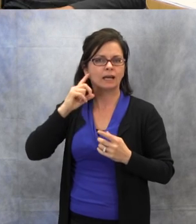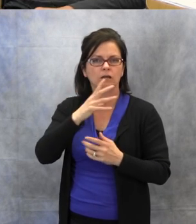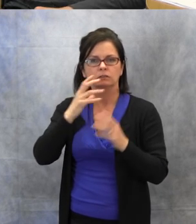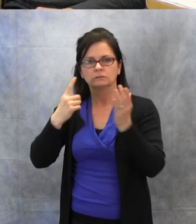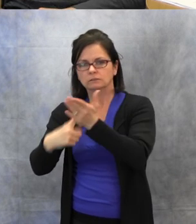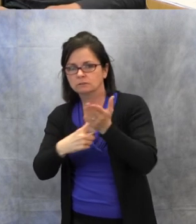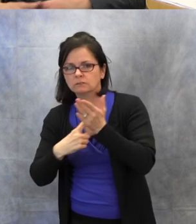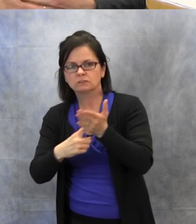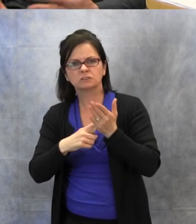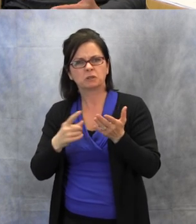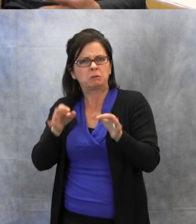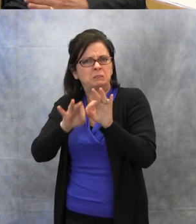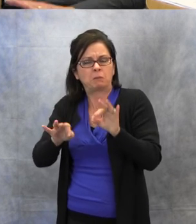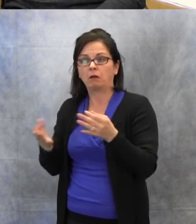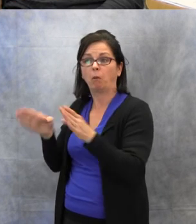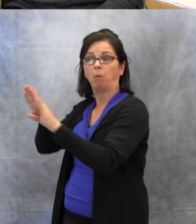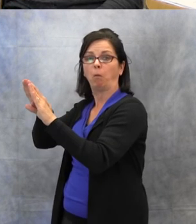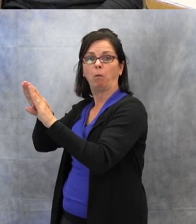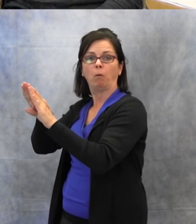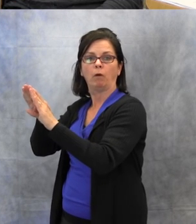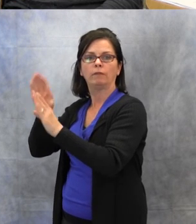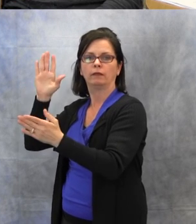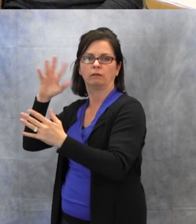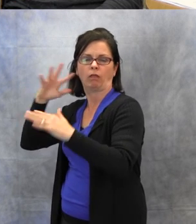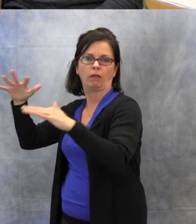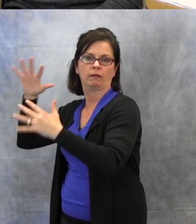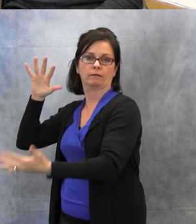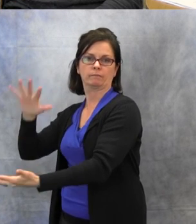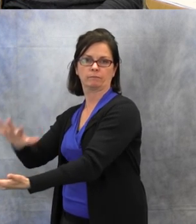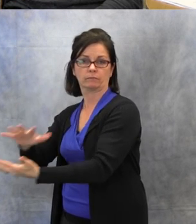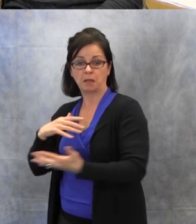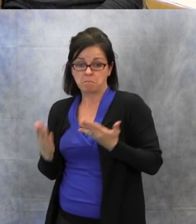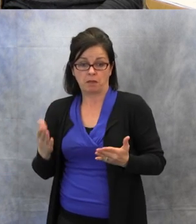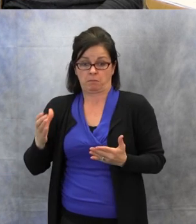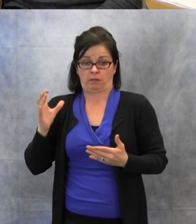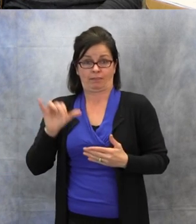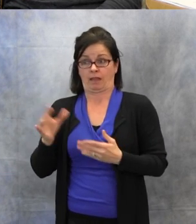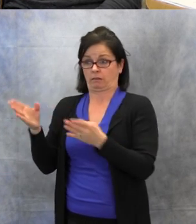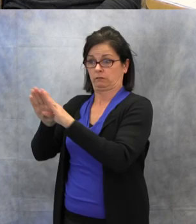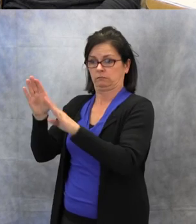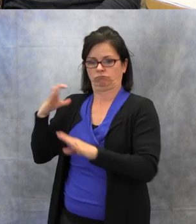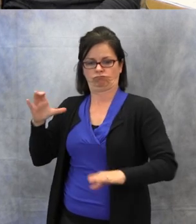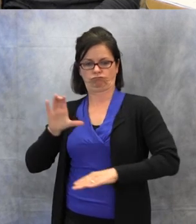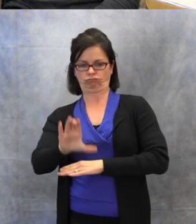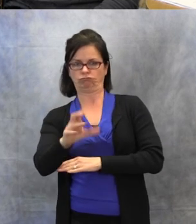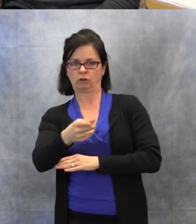and even giving that responsibility to the Deaf or hard of hearing student to do that.